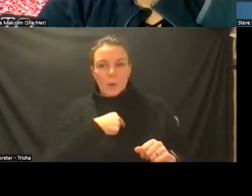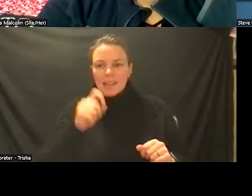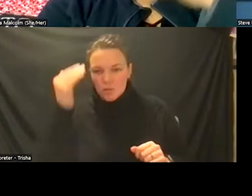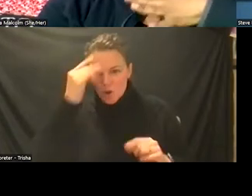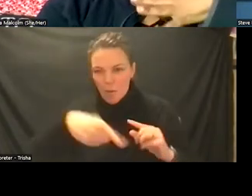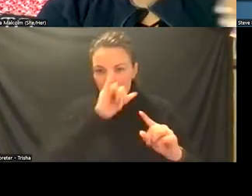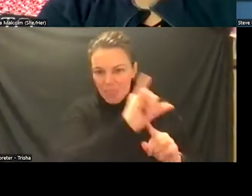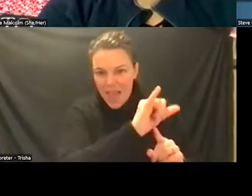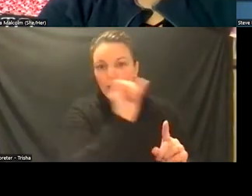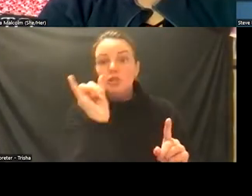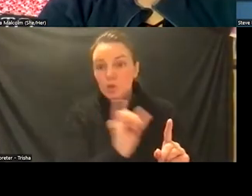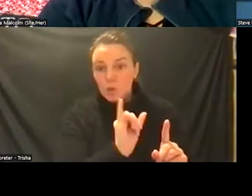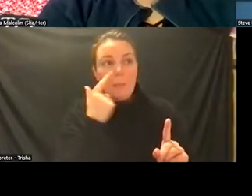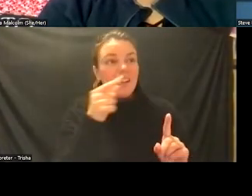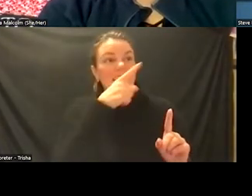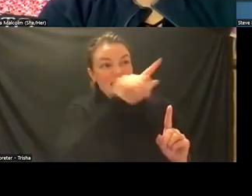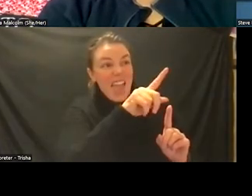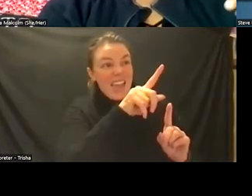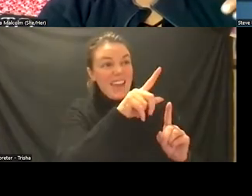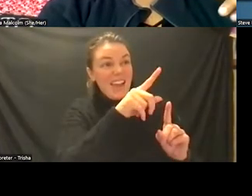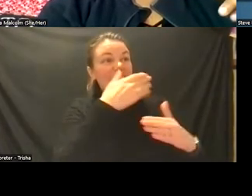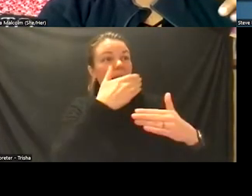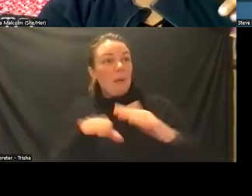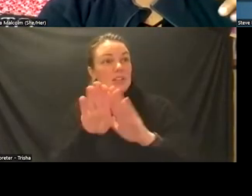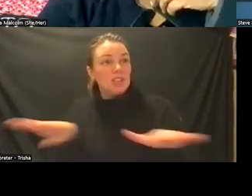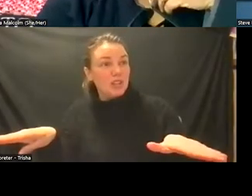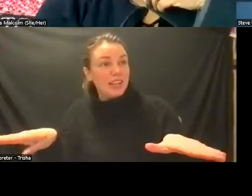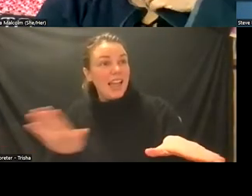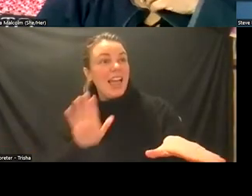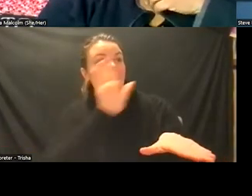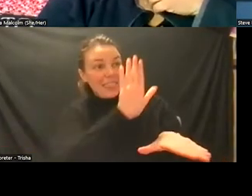because those people have children and they bring their children into us and so really the